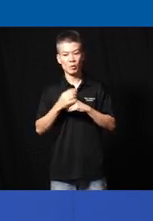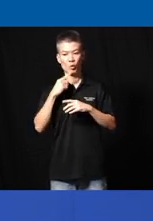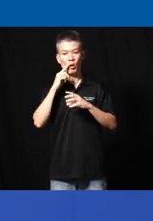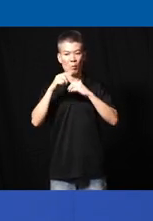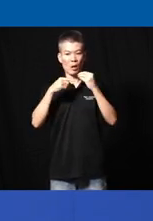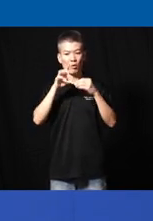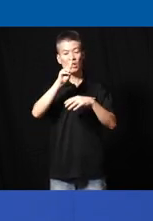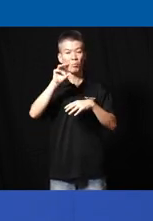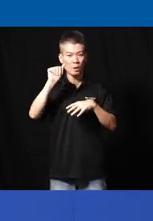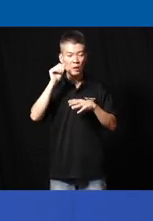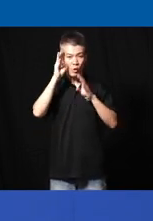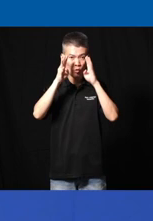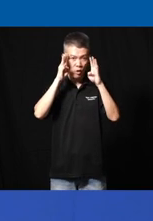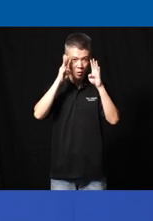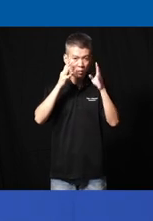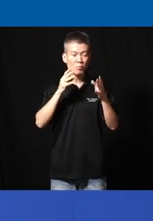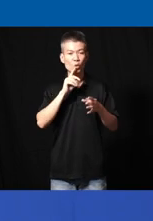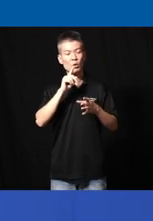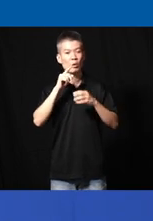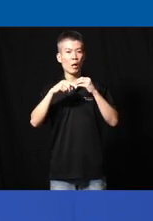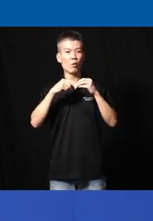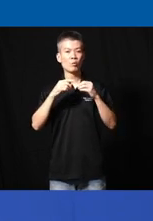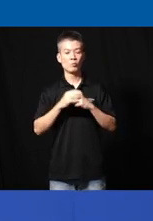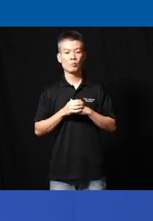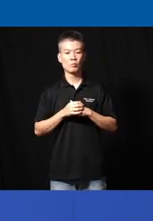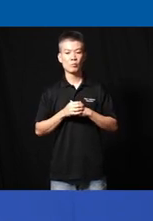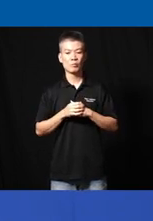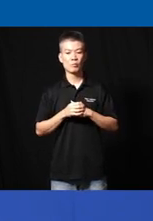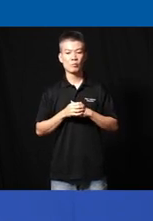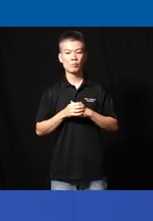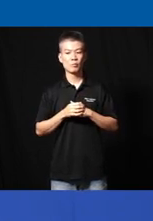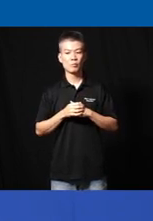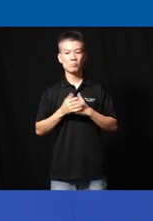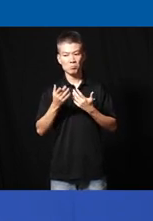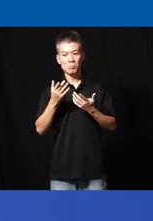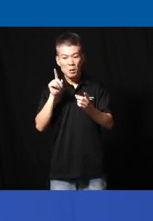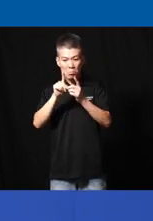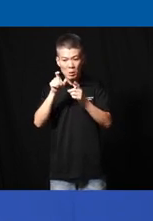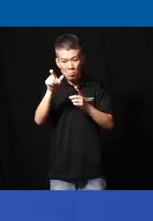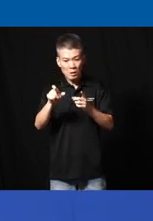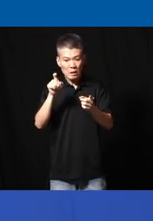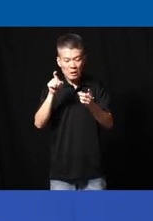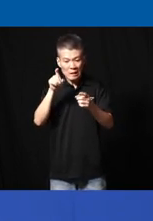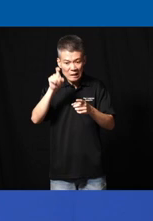disability Innovations it's really more about whether if it meets the person's need rather than